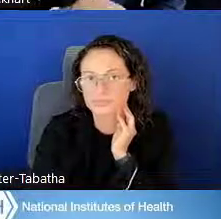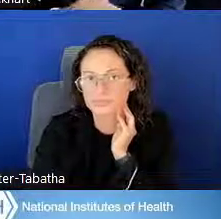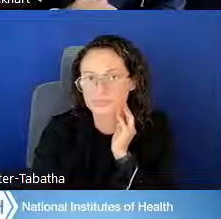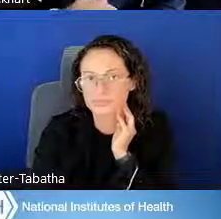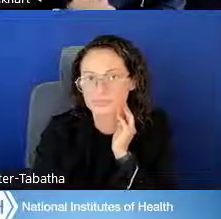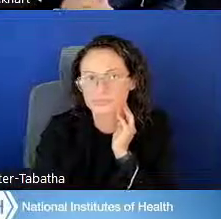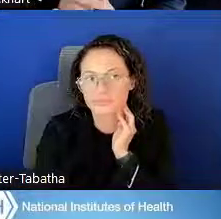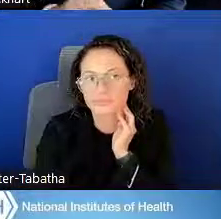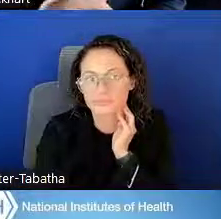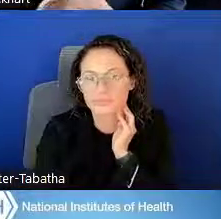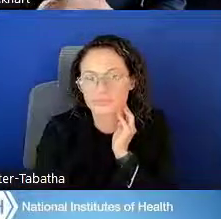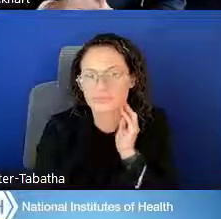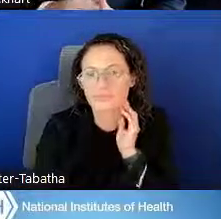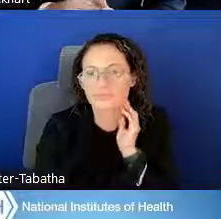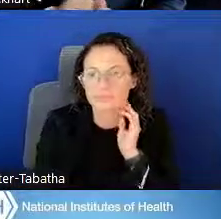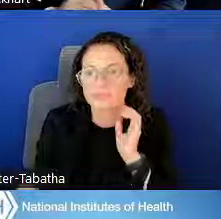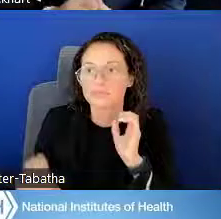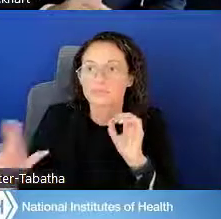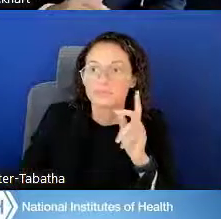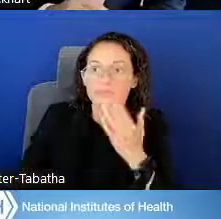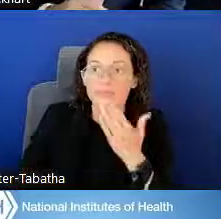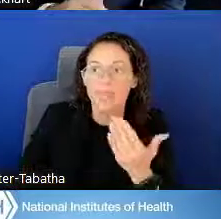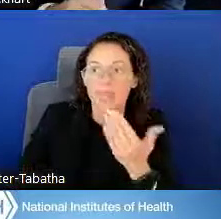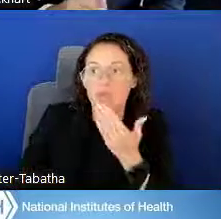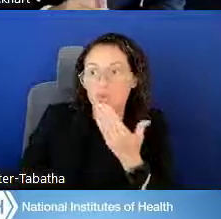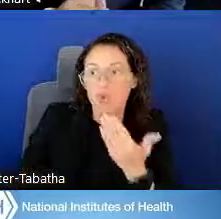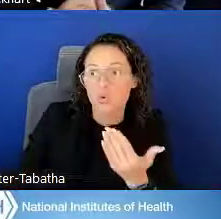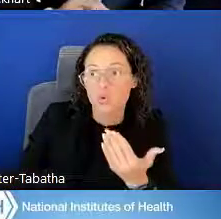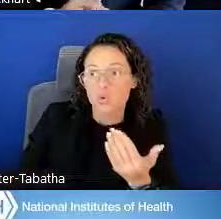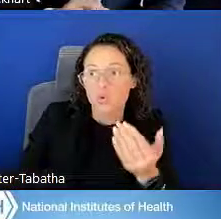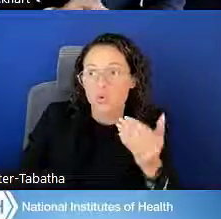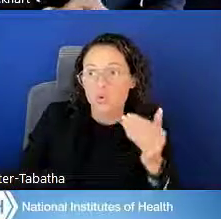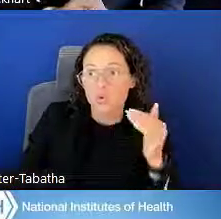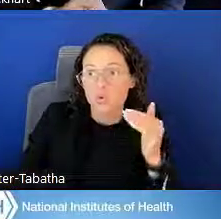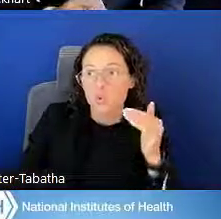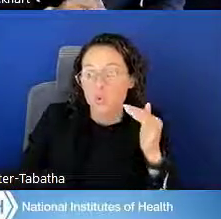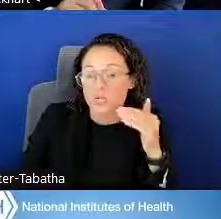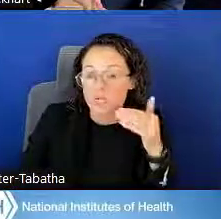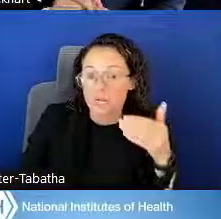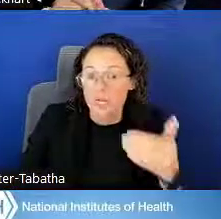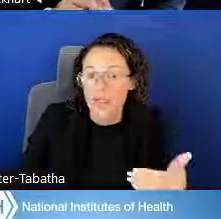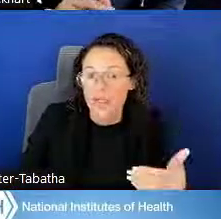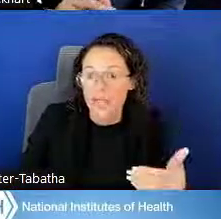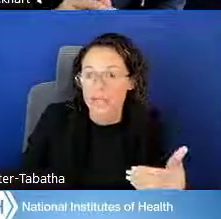Omar McCrimmon: Got it, thank you very much. Next one we got .. . so by the way, we're going to .. .